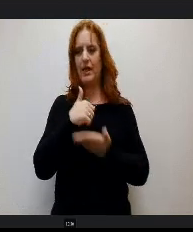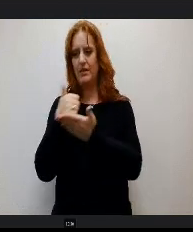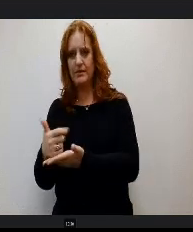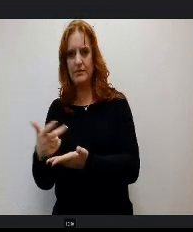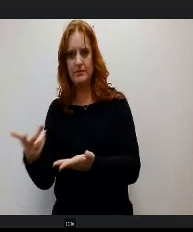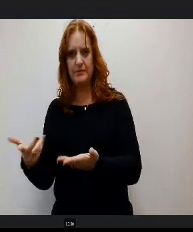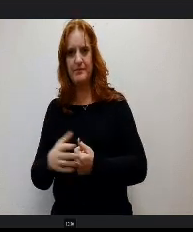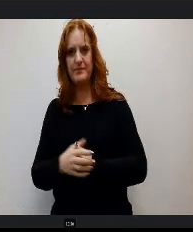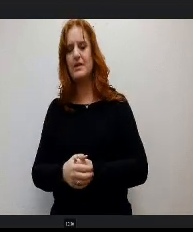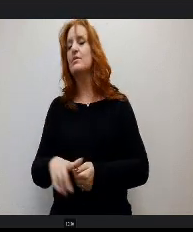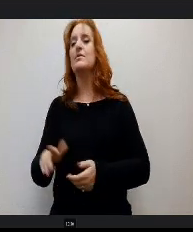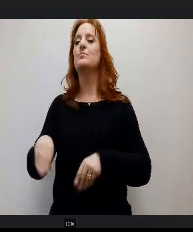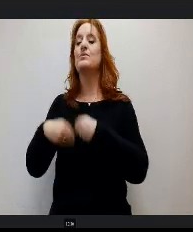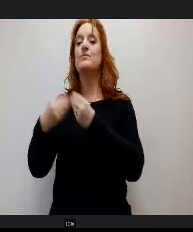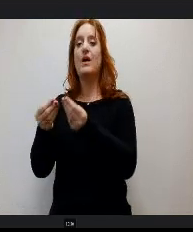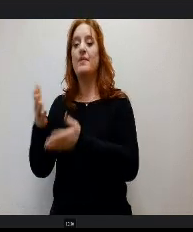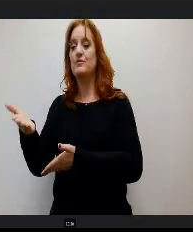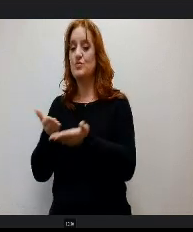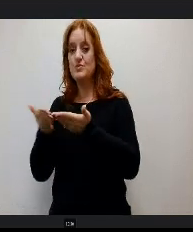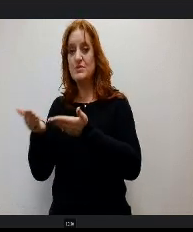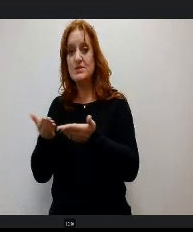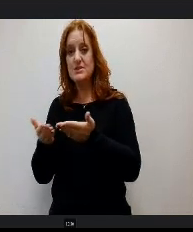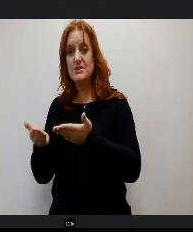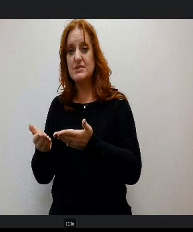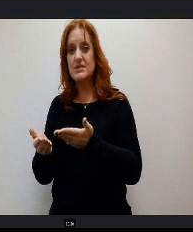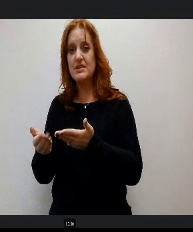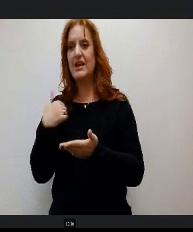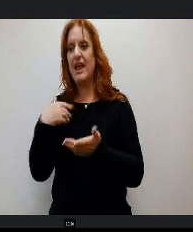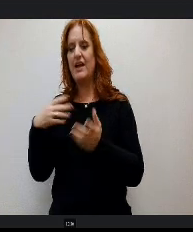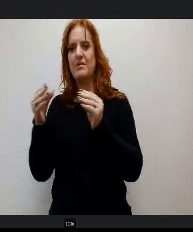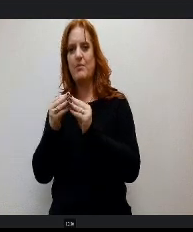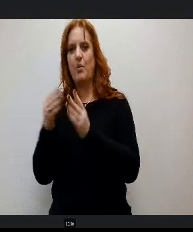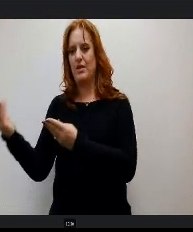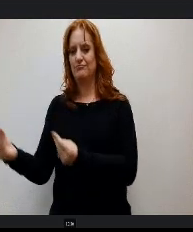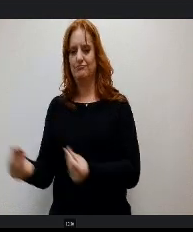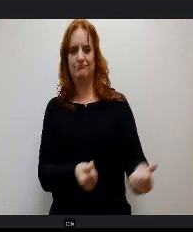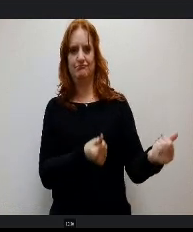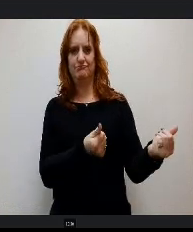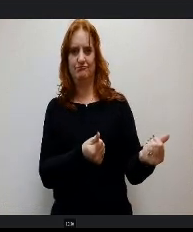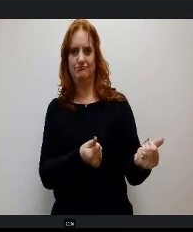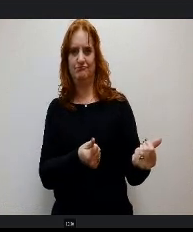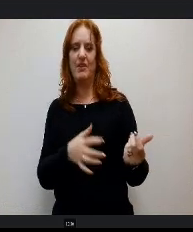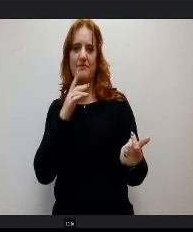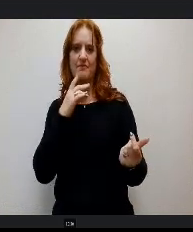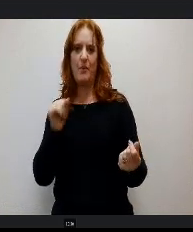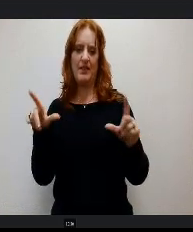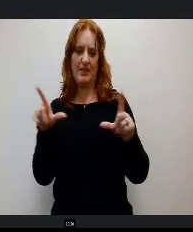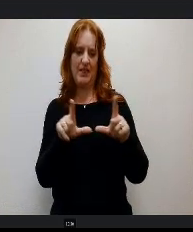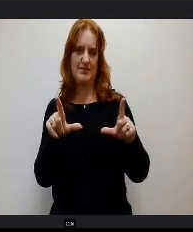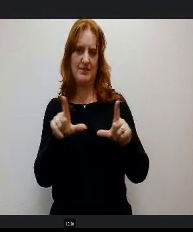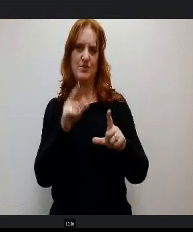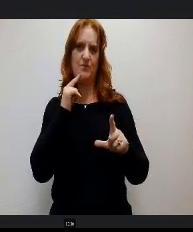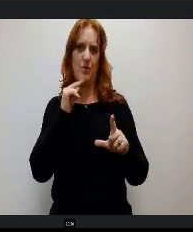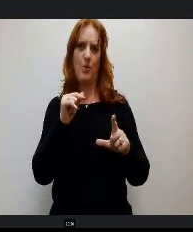r services and have a more streamlined path for licensure with Colorado Department of Education